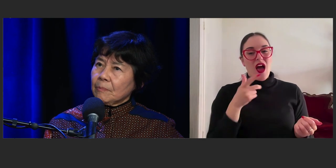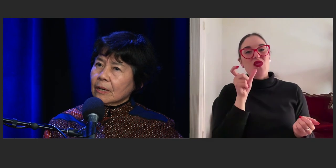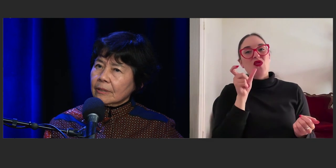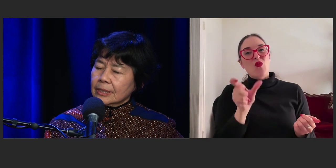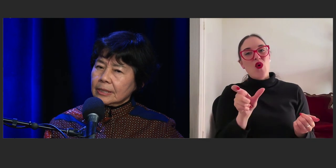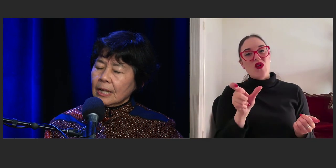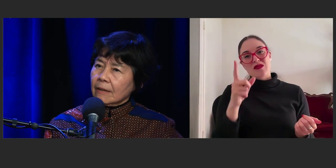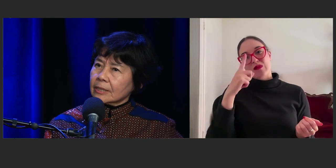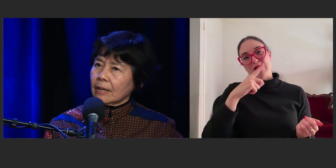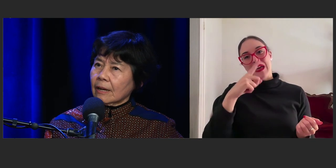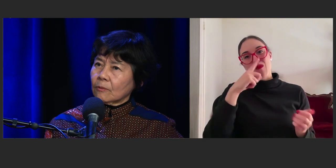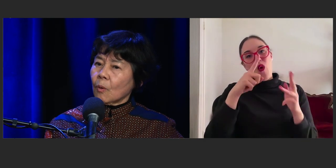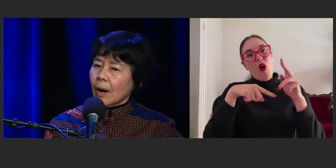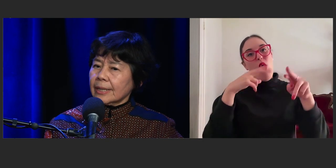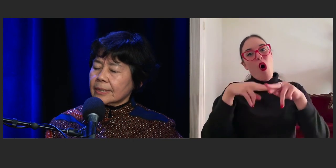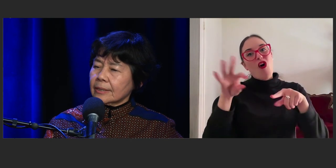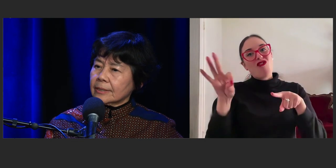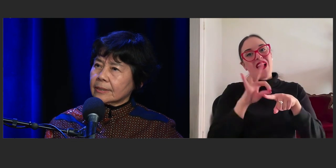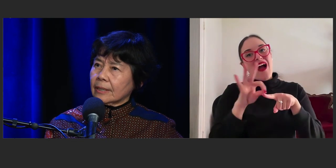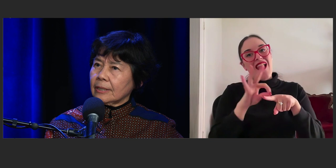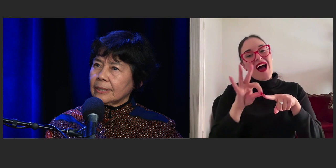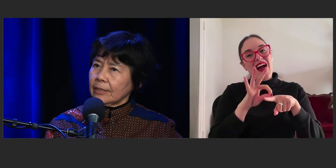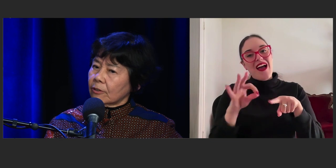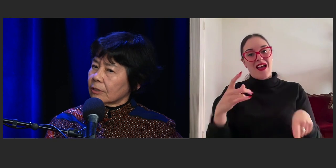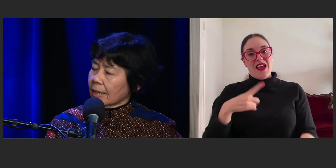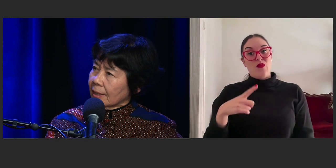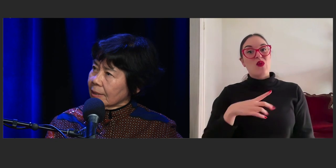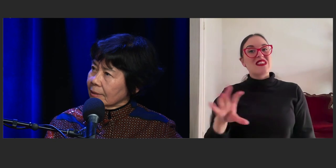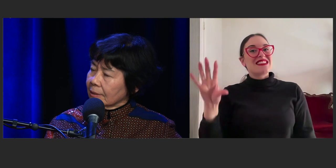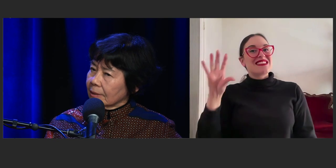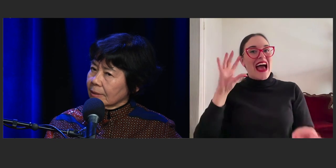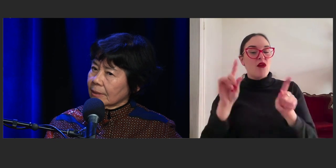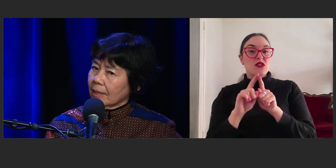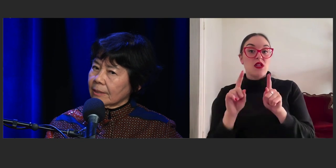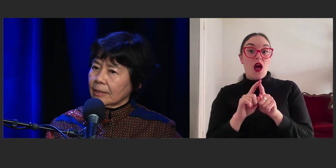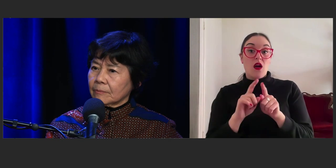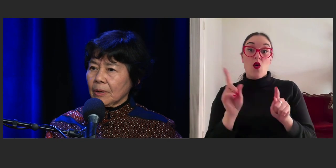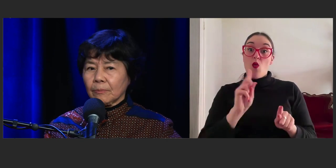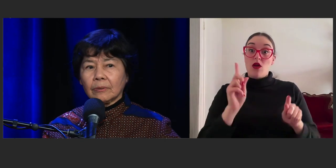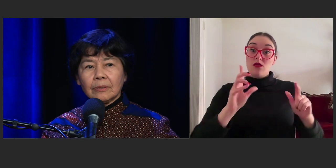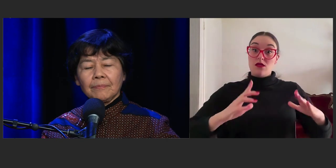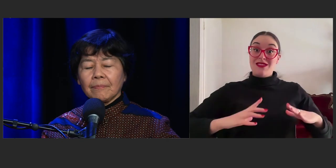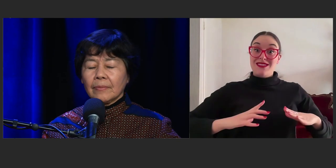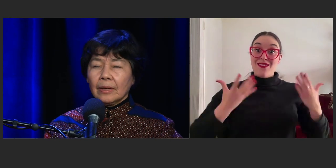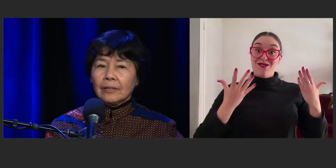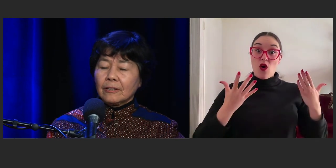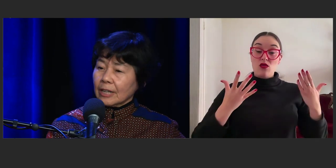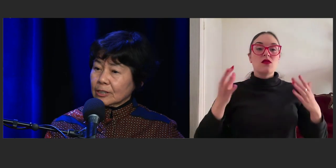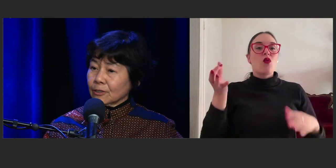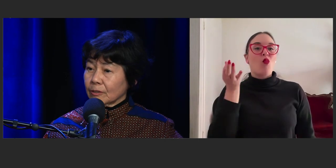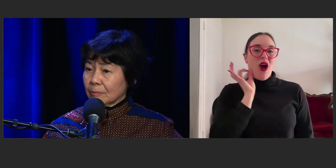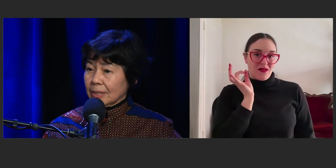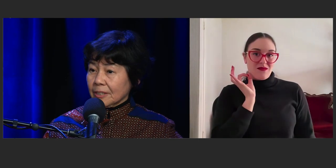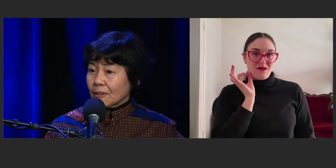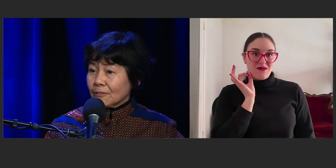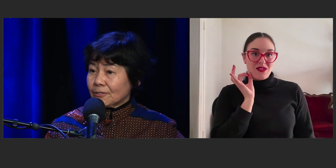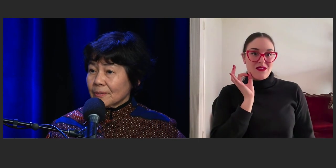because it sounds like white is the default color and then people like Zuva and myself,